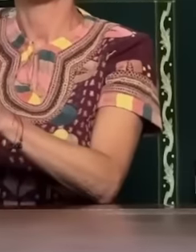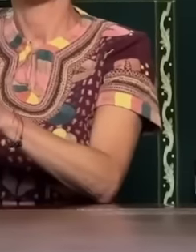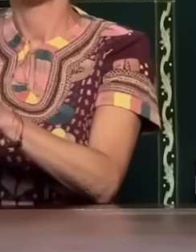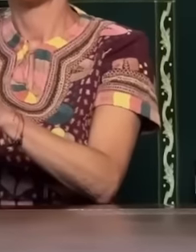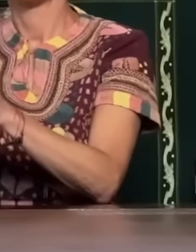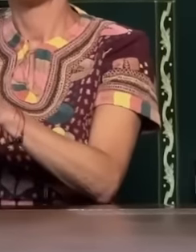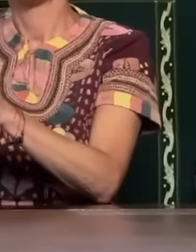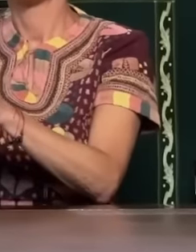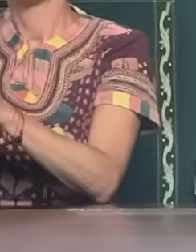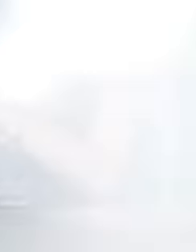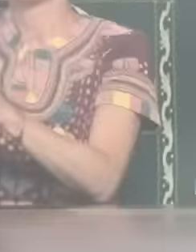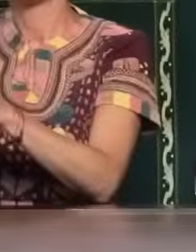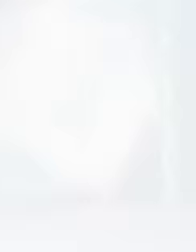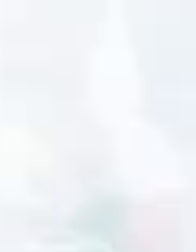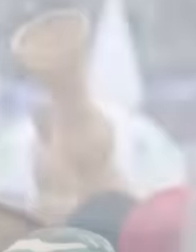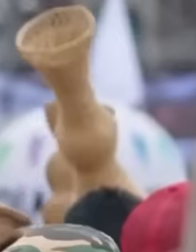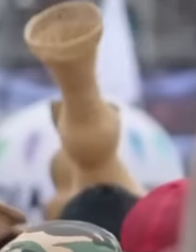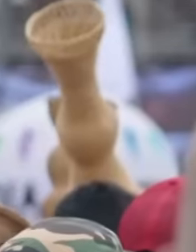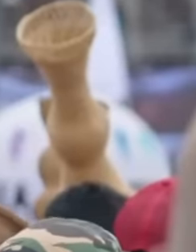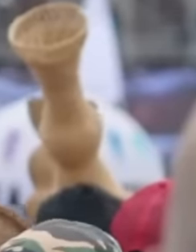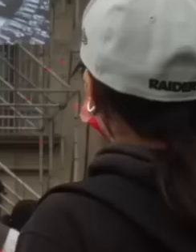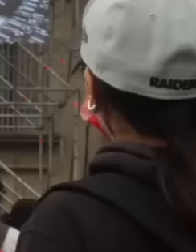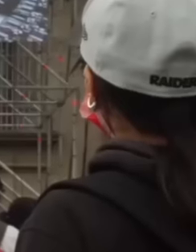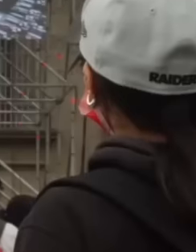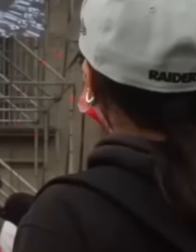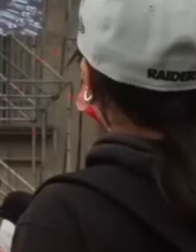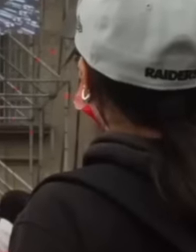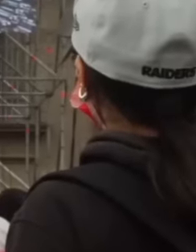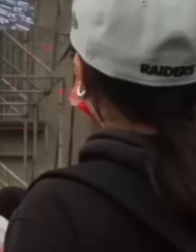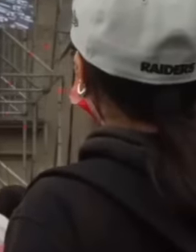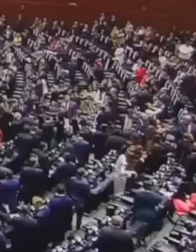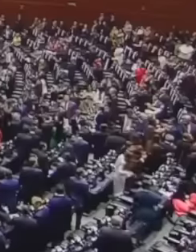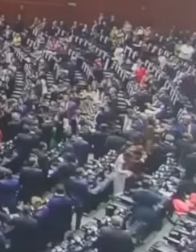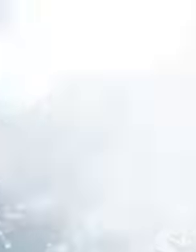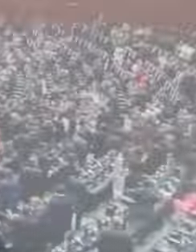This filled the Mexican people with great joy since with this it is expected that